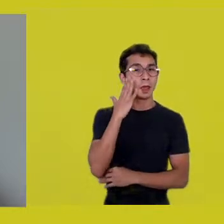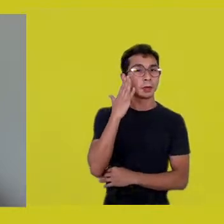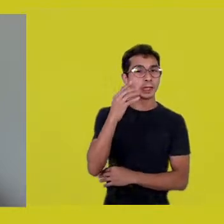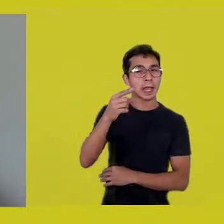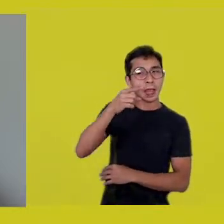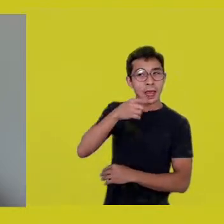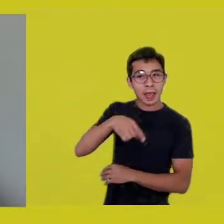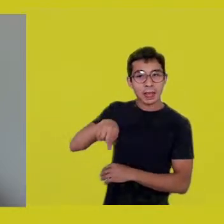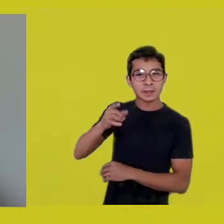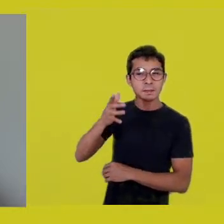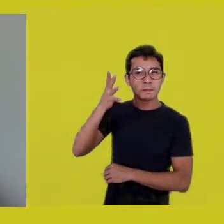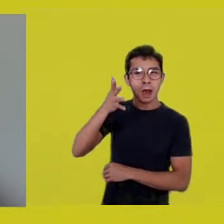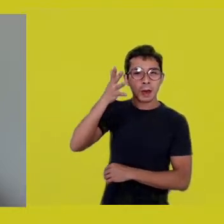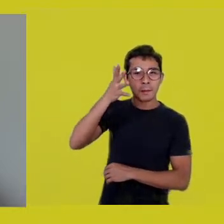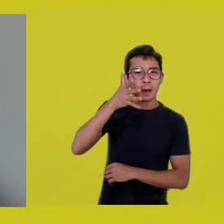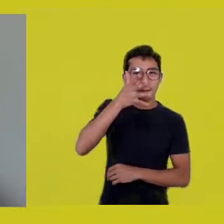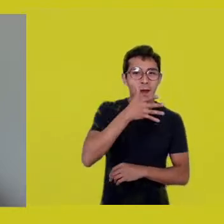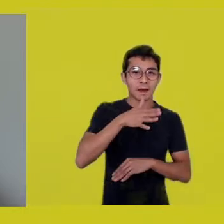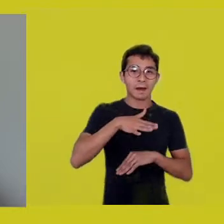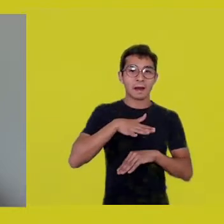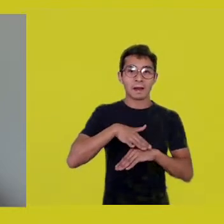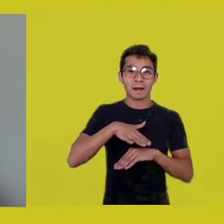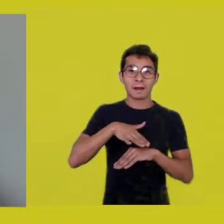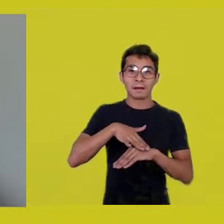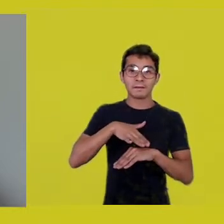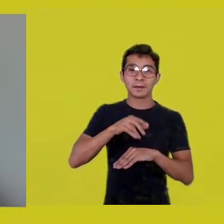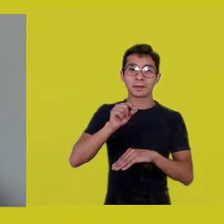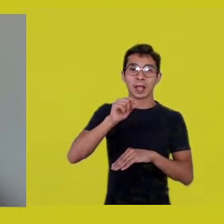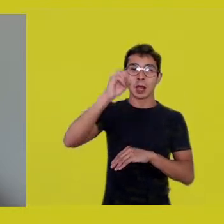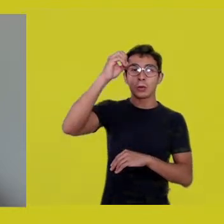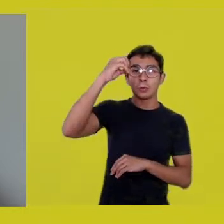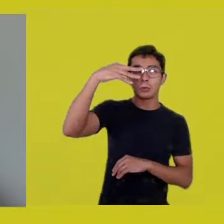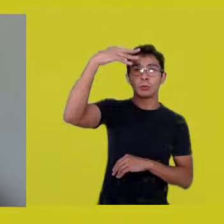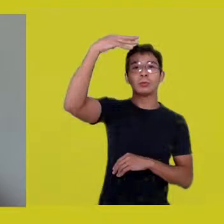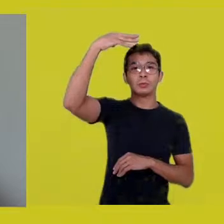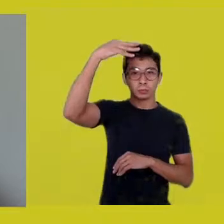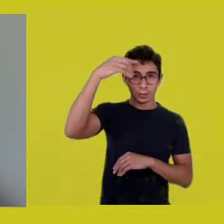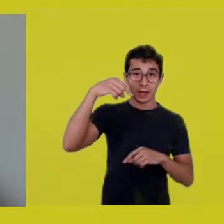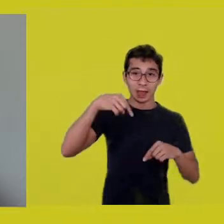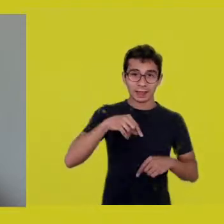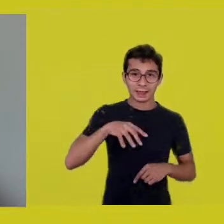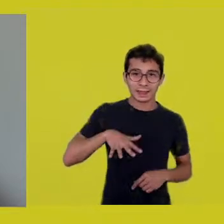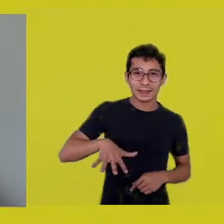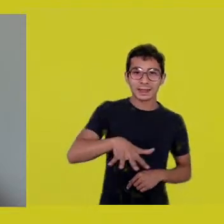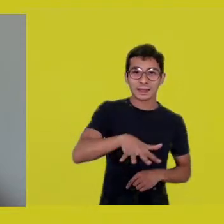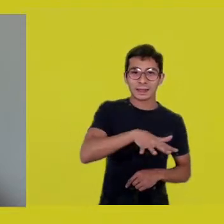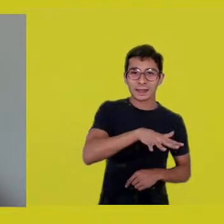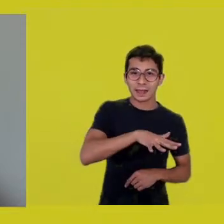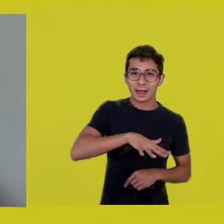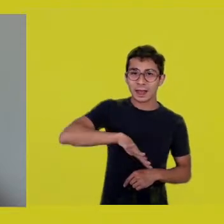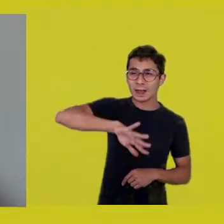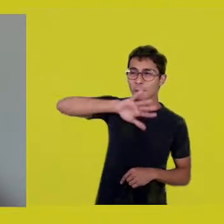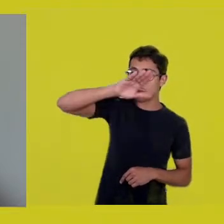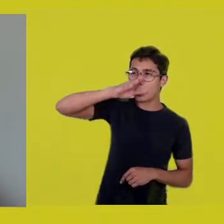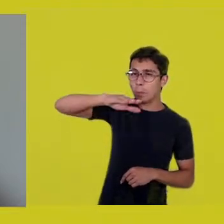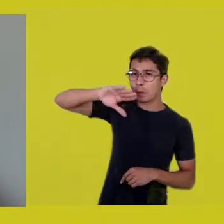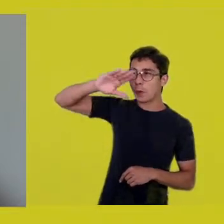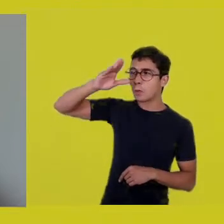scattered over the summits of these mountains, these mountains that surround our territories, our valleys,